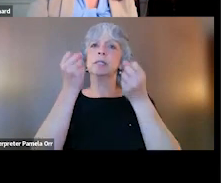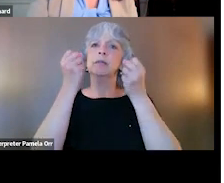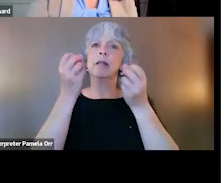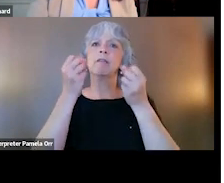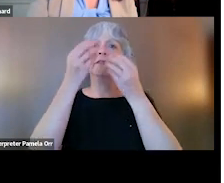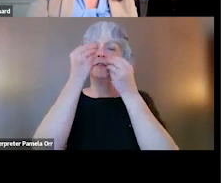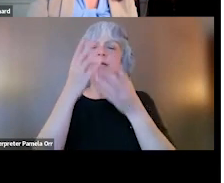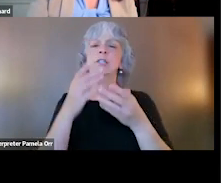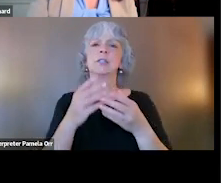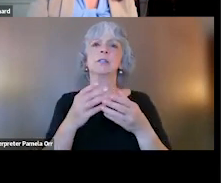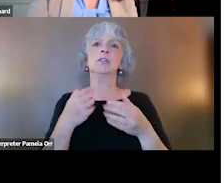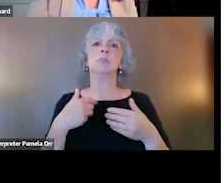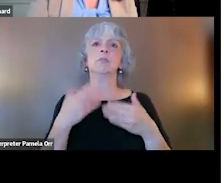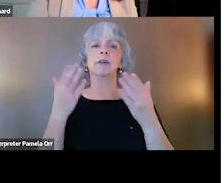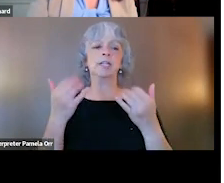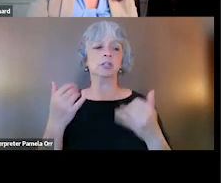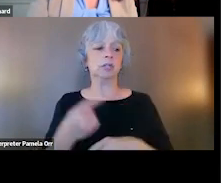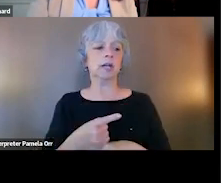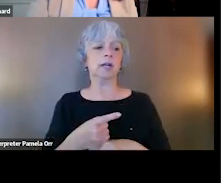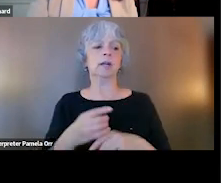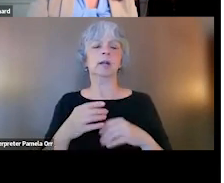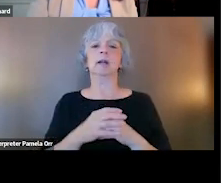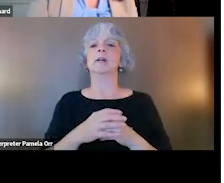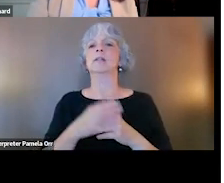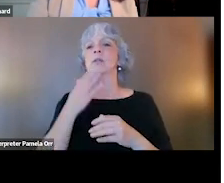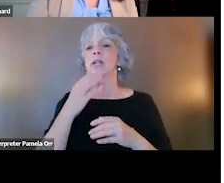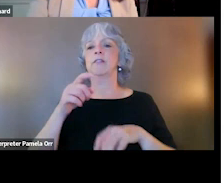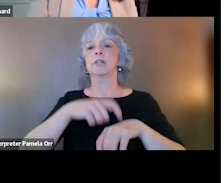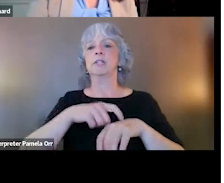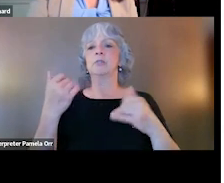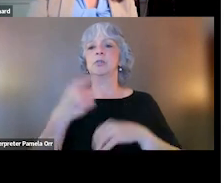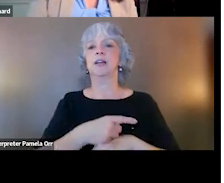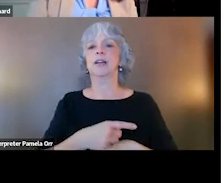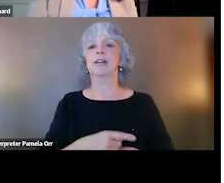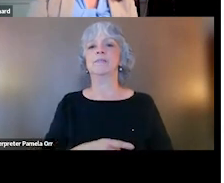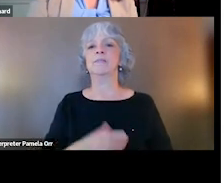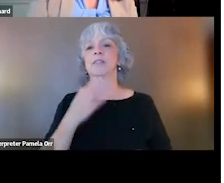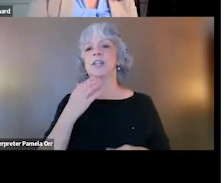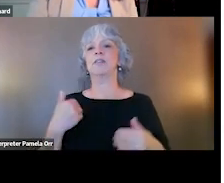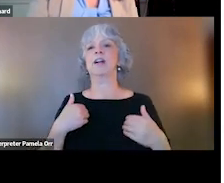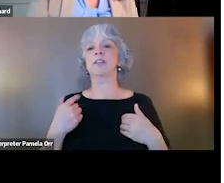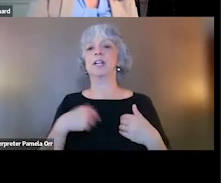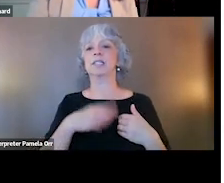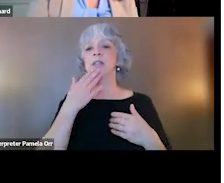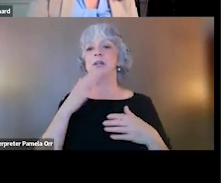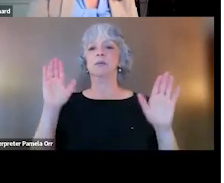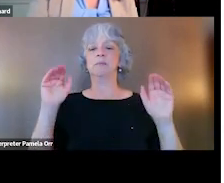It's been so informational and helpful. So thank you for your time today. Thank you for having us. Thanks so much. Have a great day.